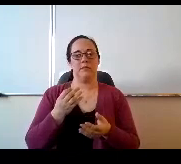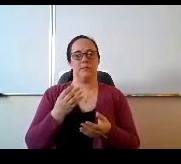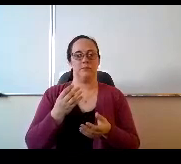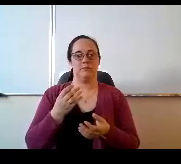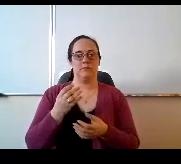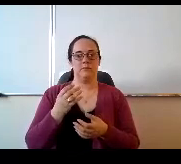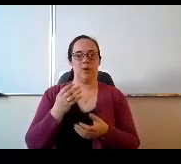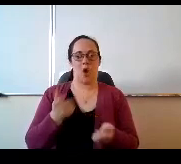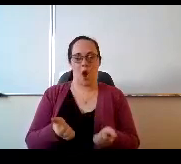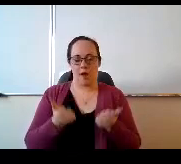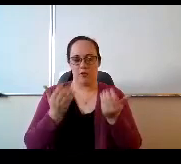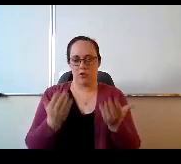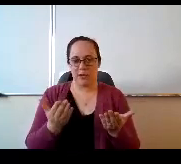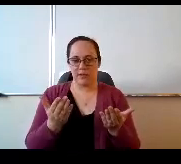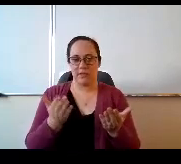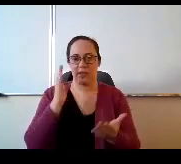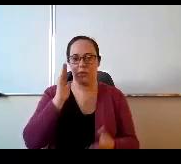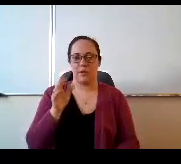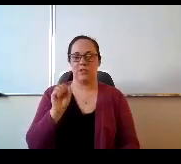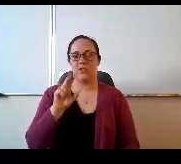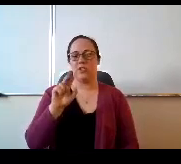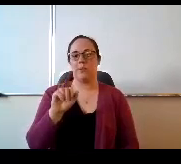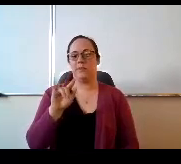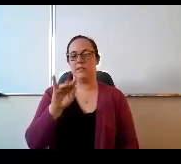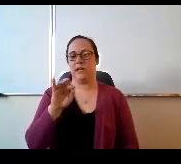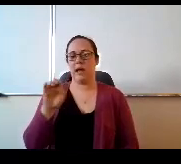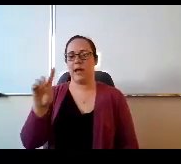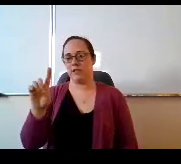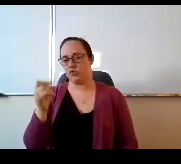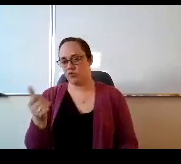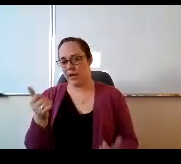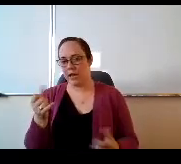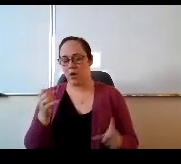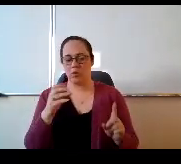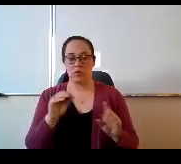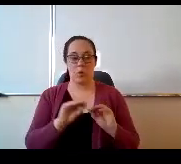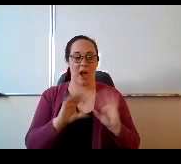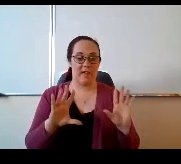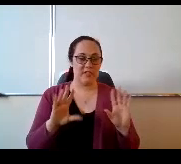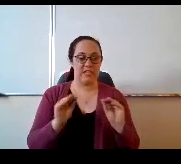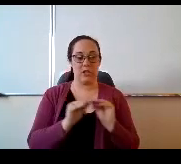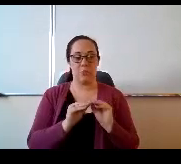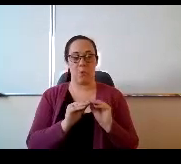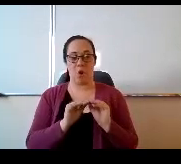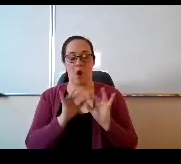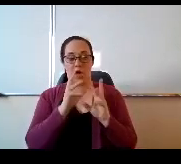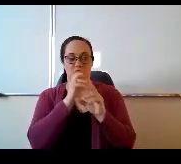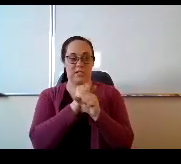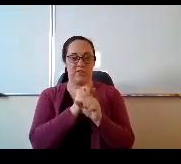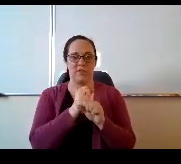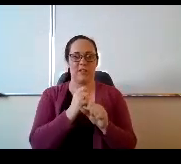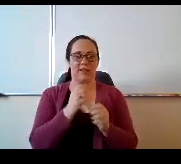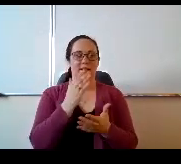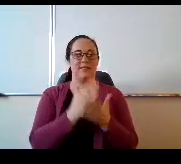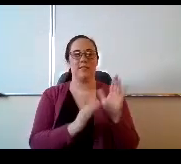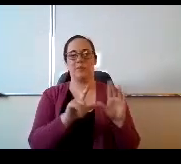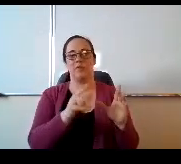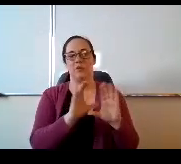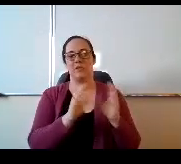so we have offerings that are so much subsidized right now, so obviously there are more attractive, more assessable of financially, from running the families.